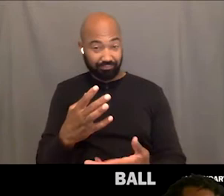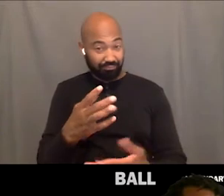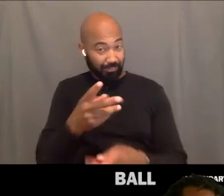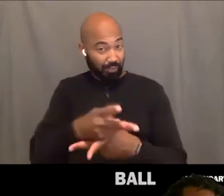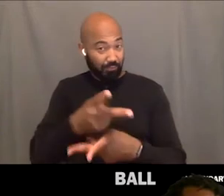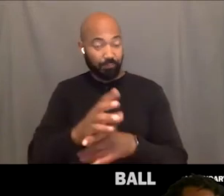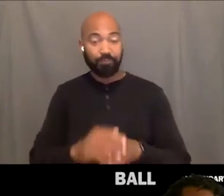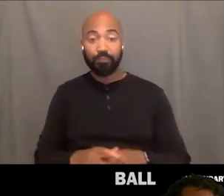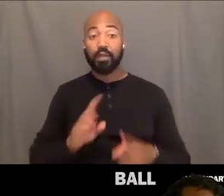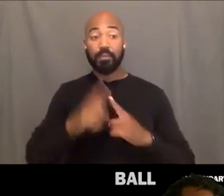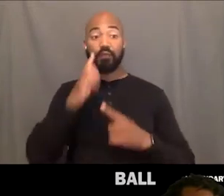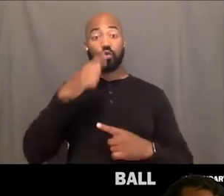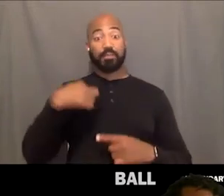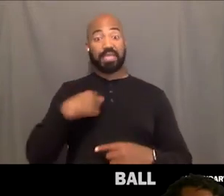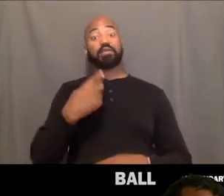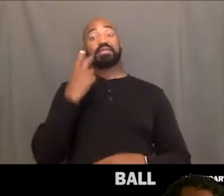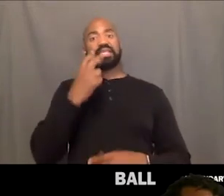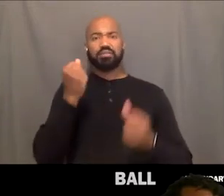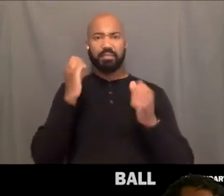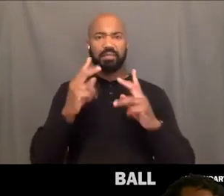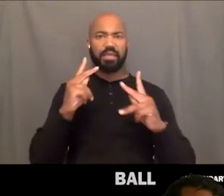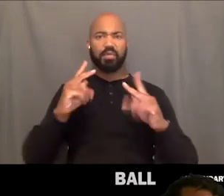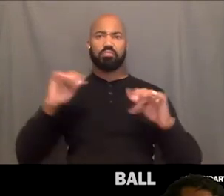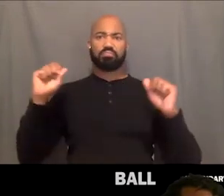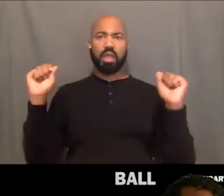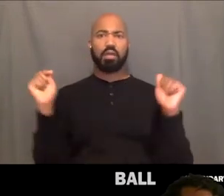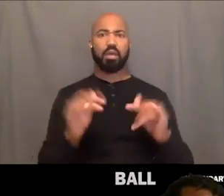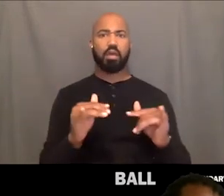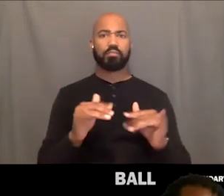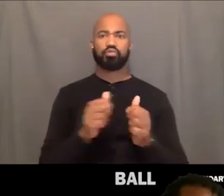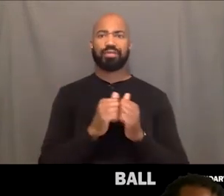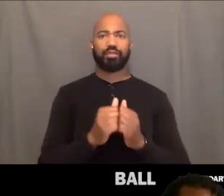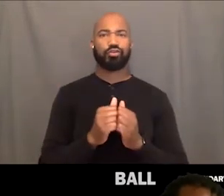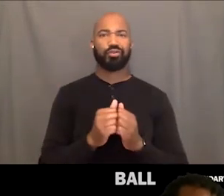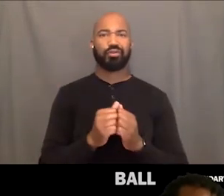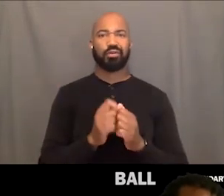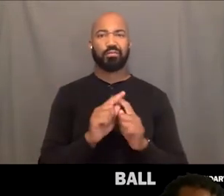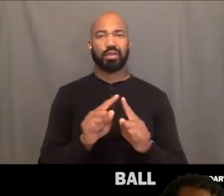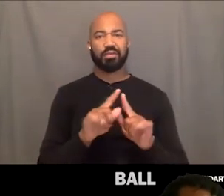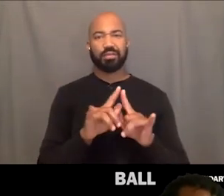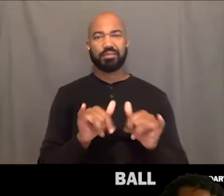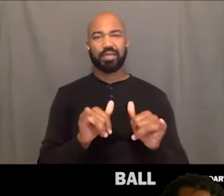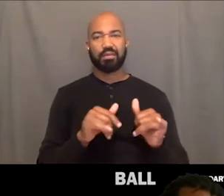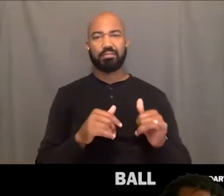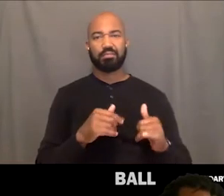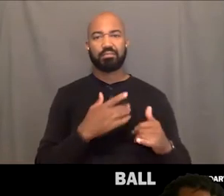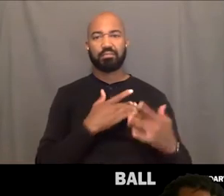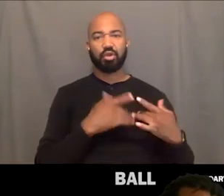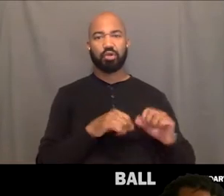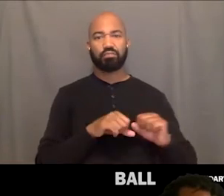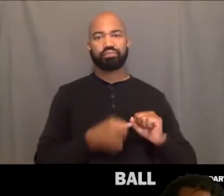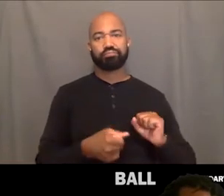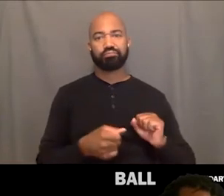um, come together but it was also very disheartening like for me to see like we had all these different races